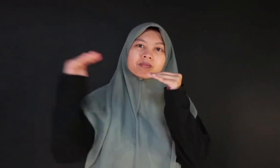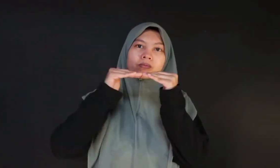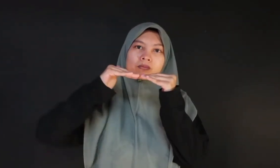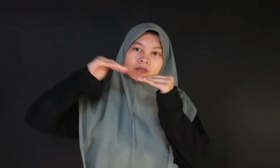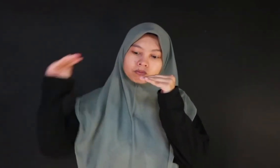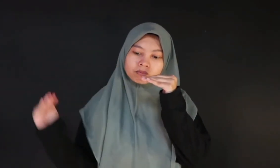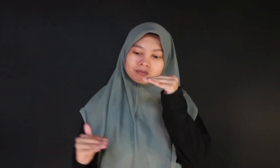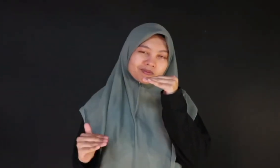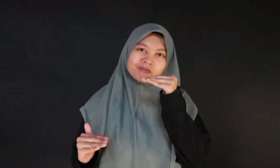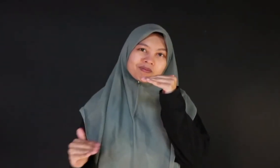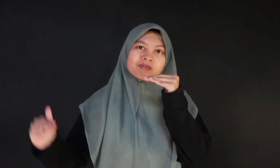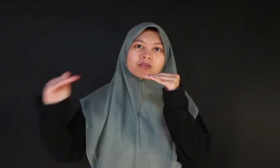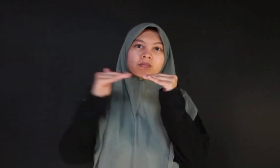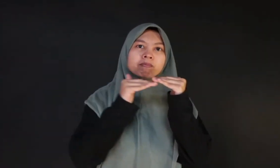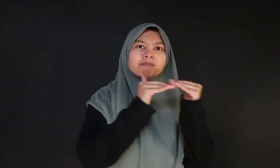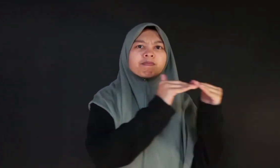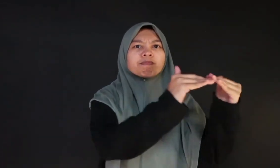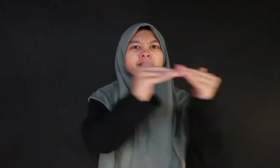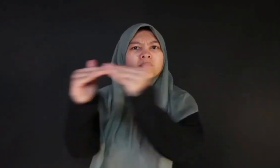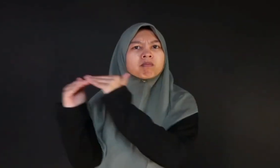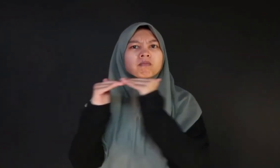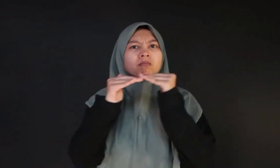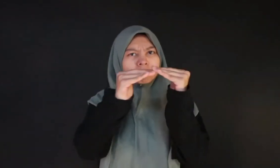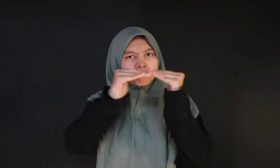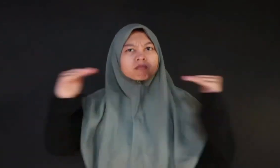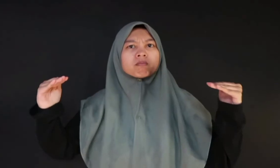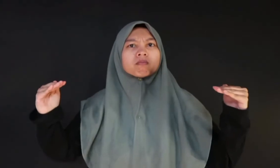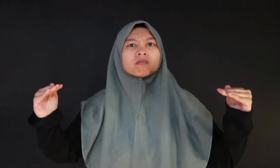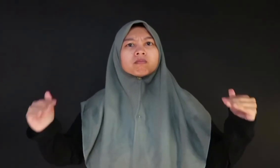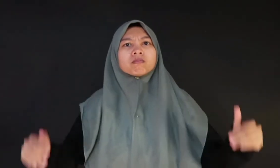We are all equal